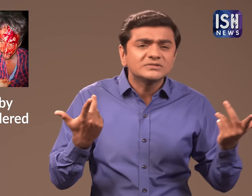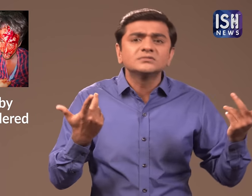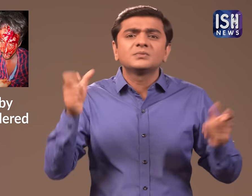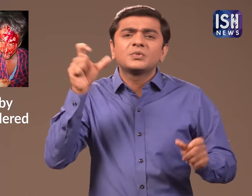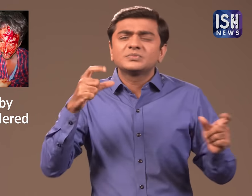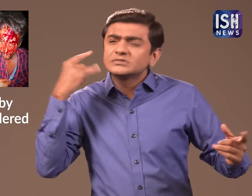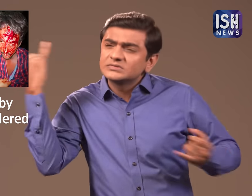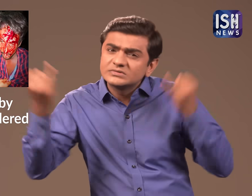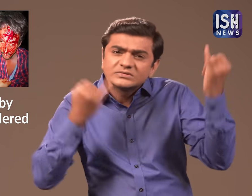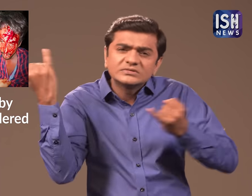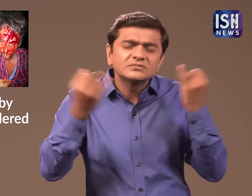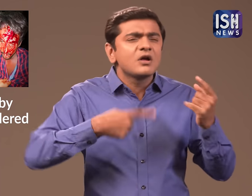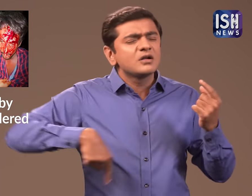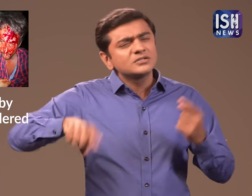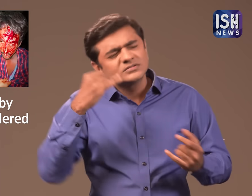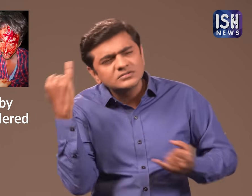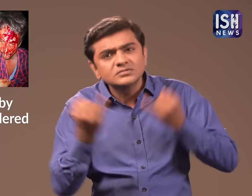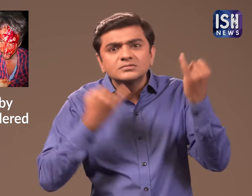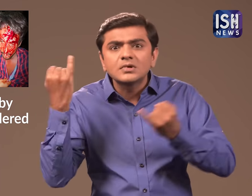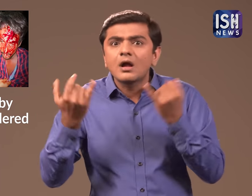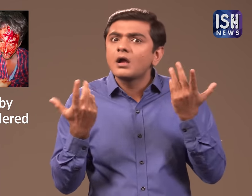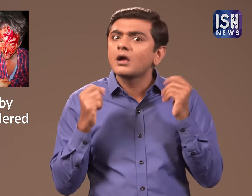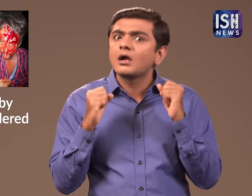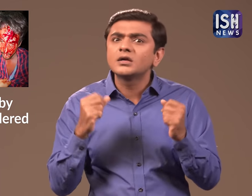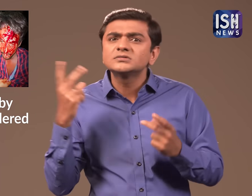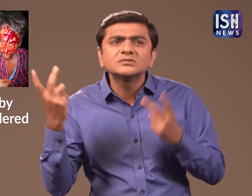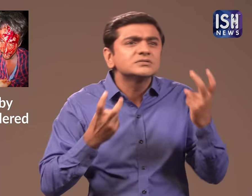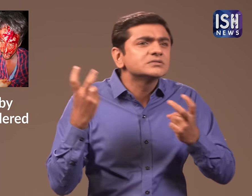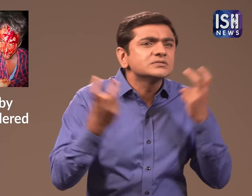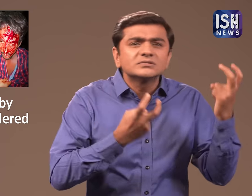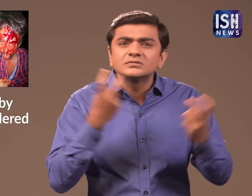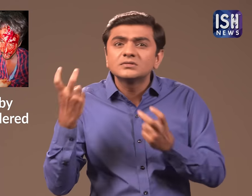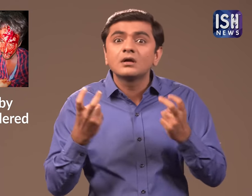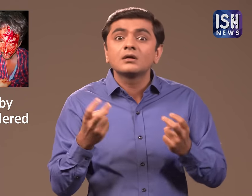They all then started looking for the baby.